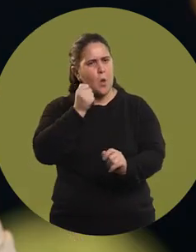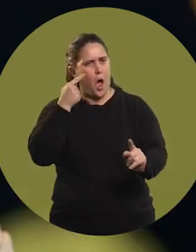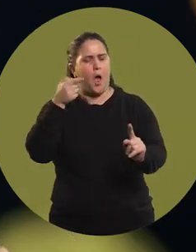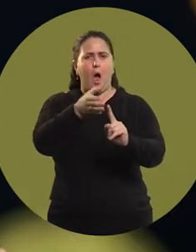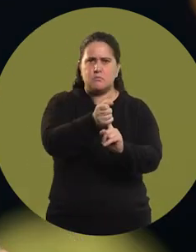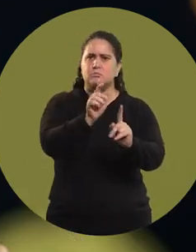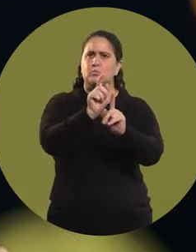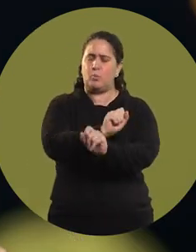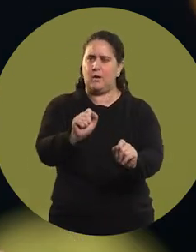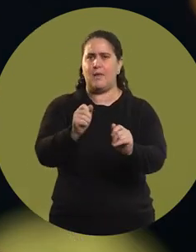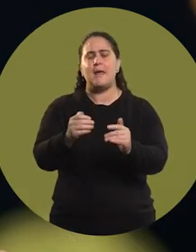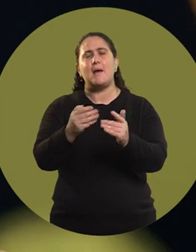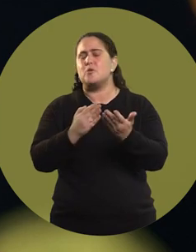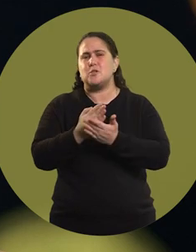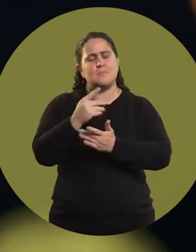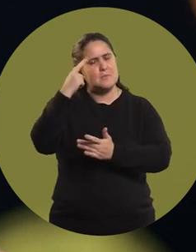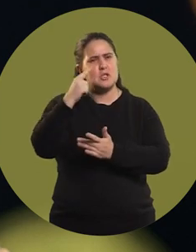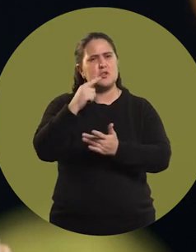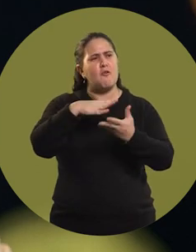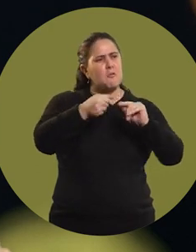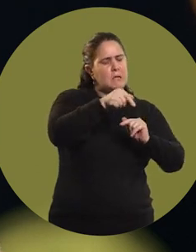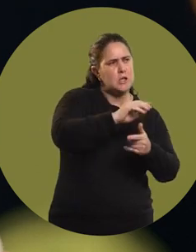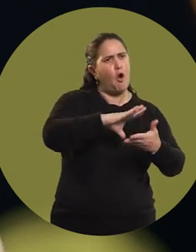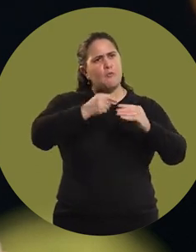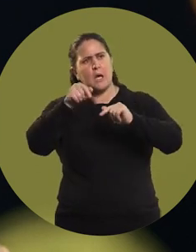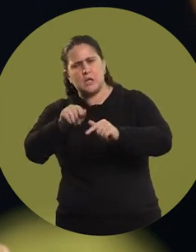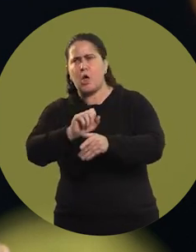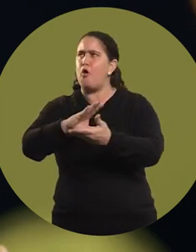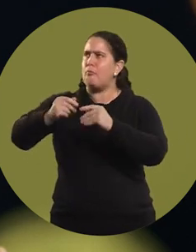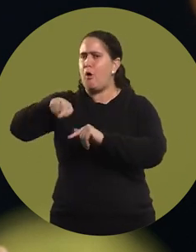Thinking that somehow things will sort themselves out,